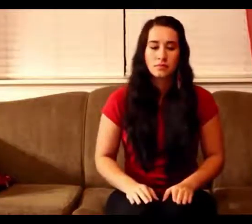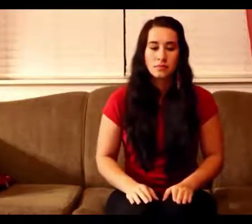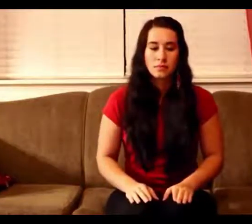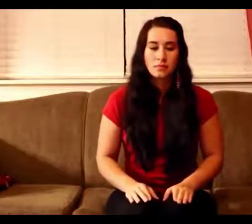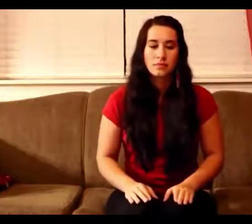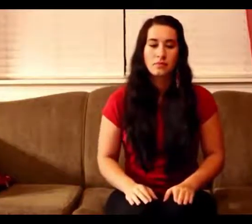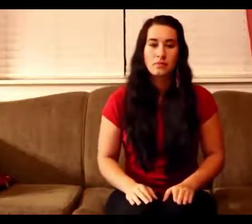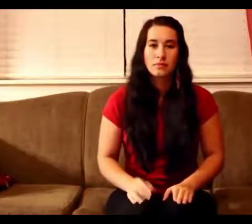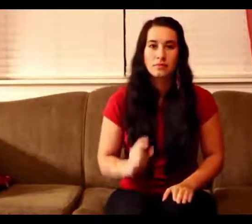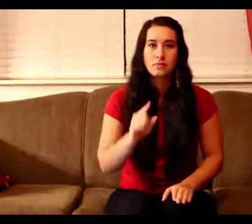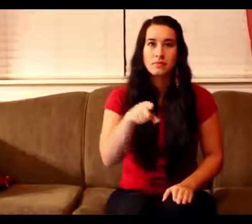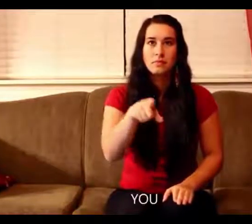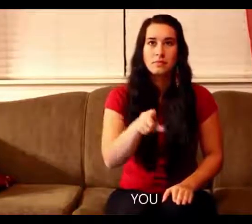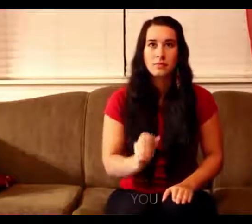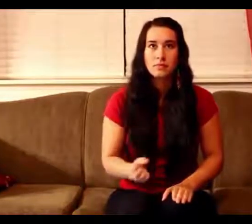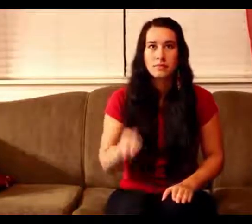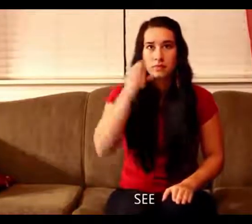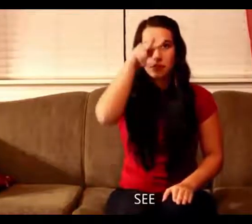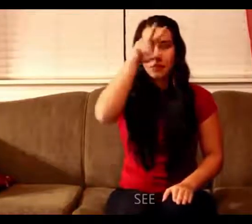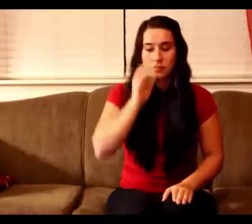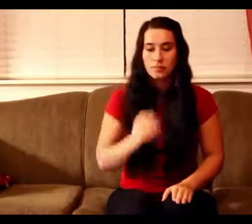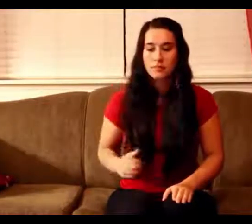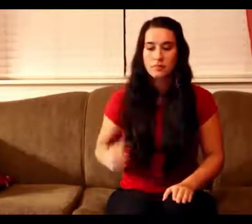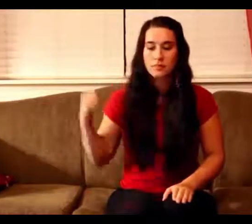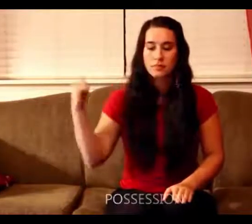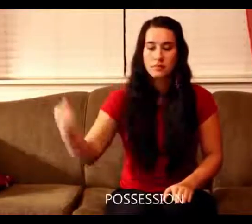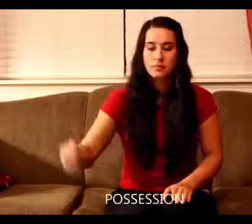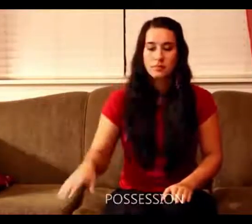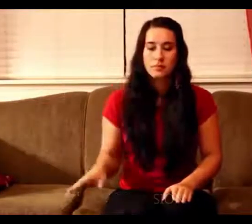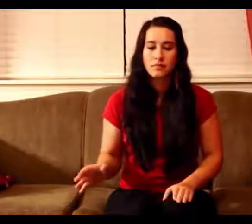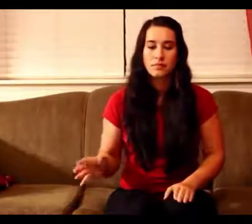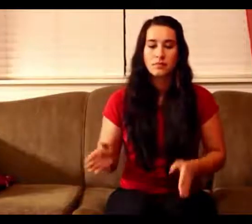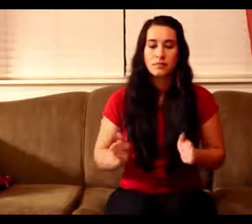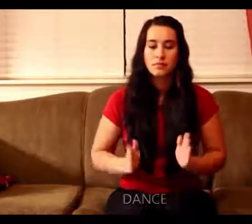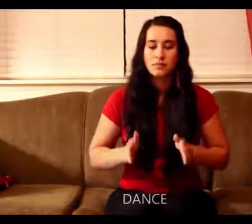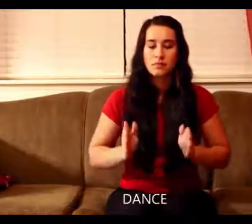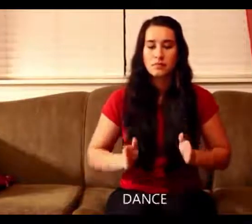Only you can see, what your dance could truly be